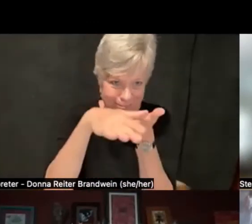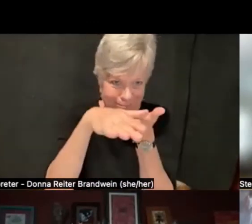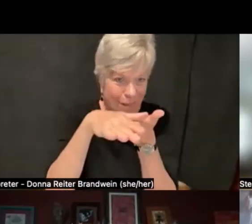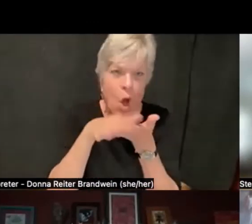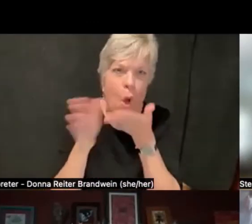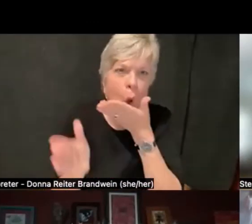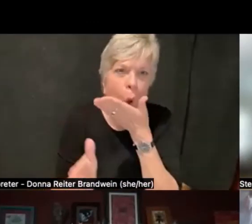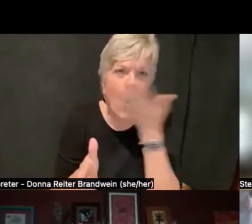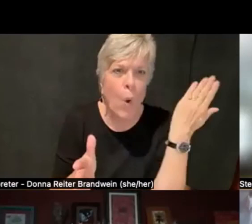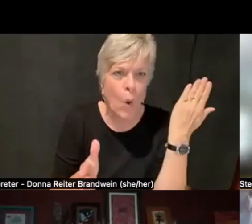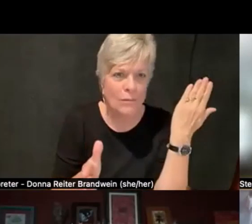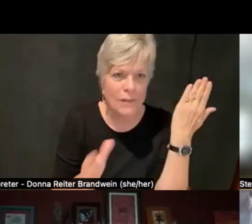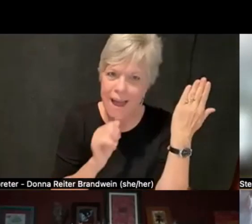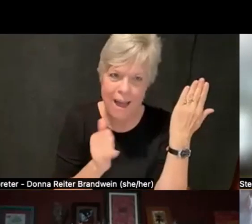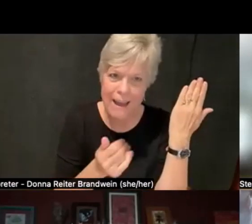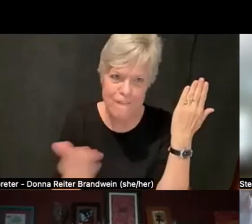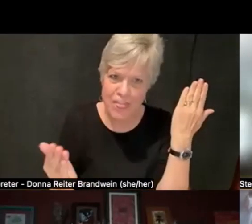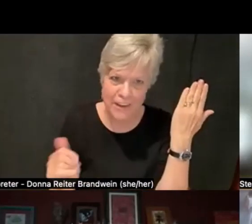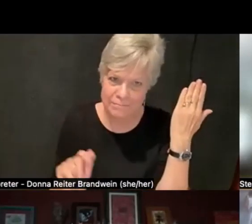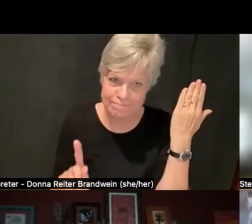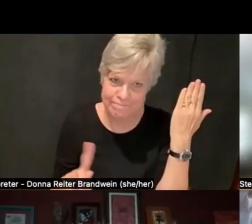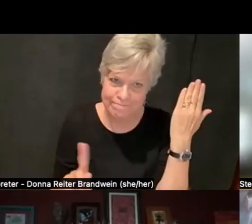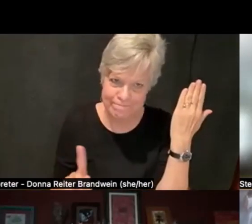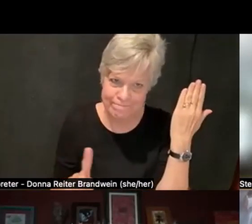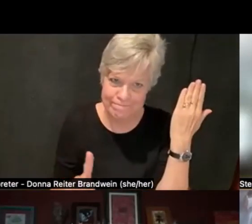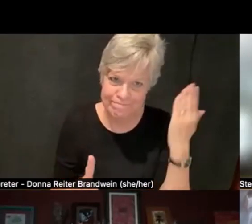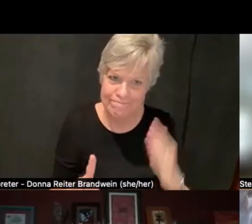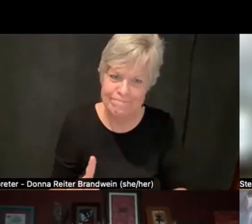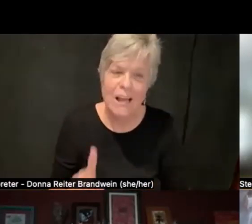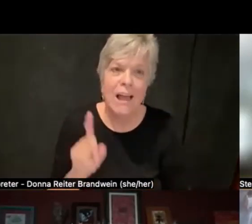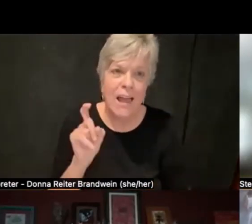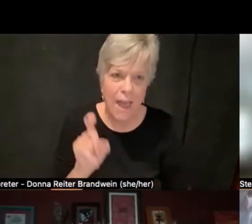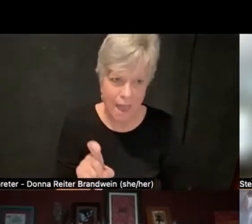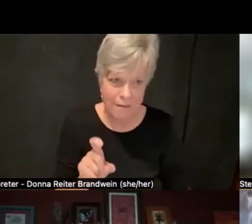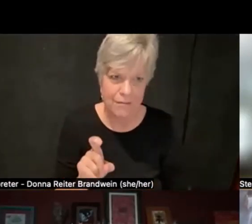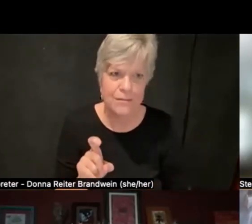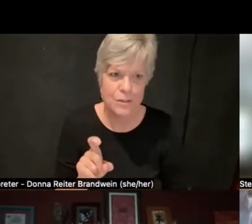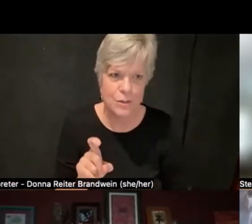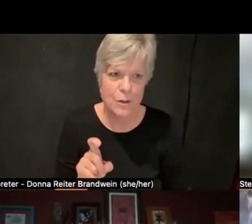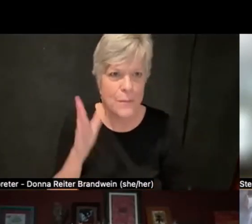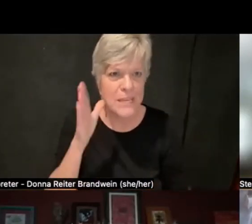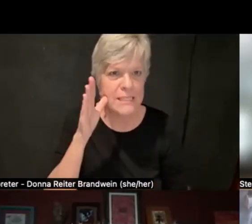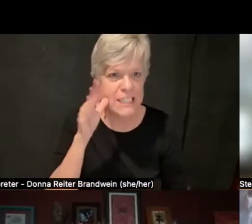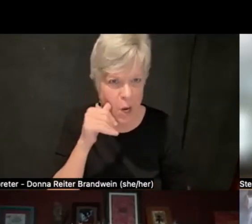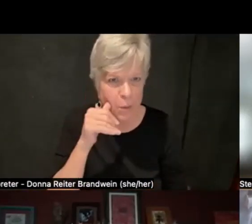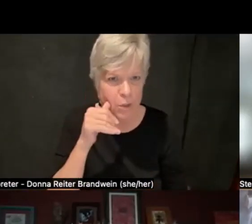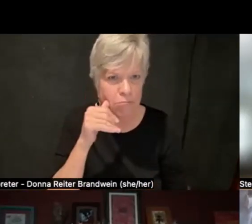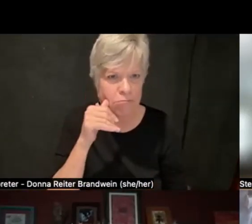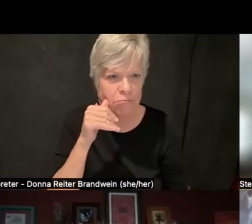You have to, like I said before, you have to be stubborn and you have to push